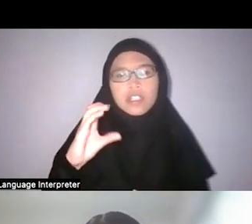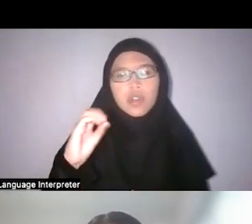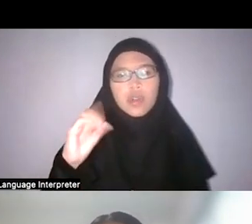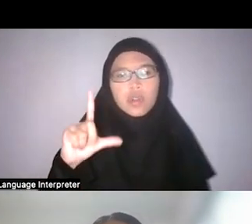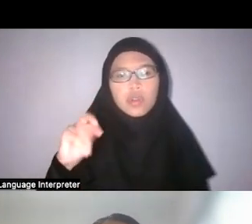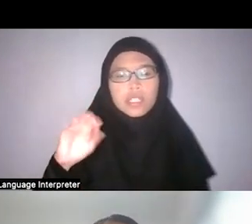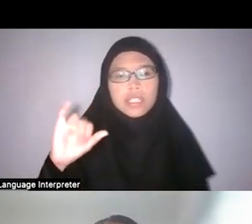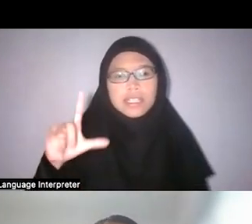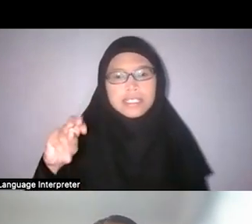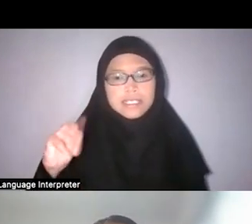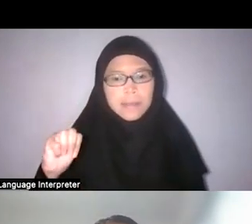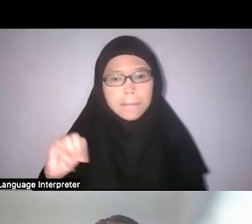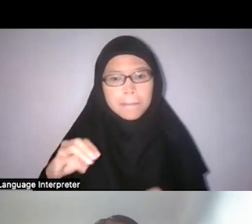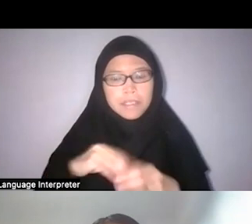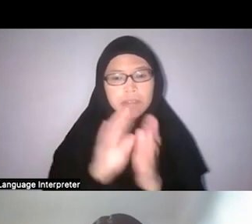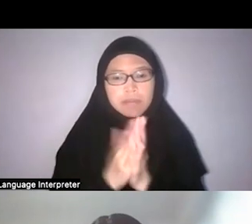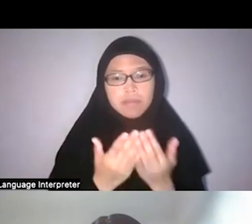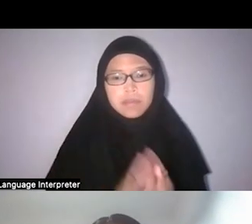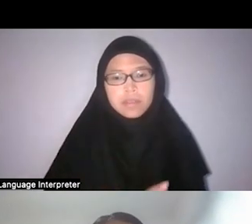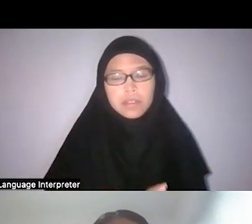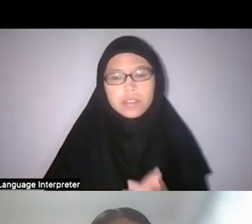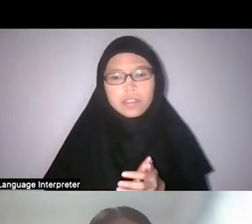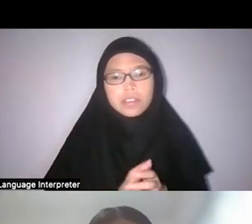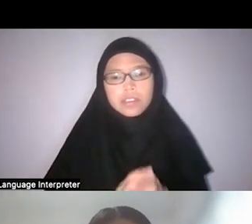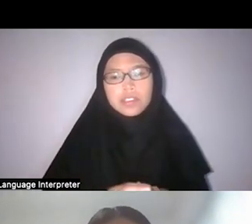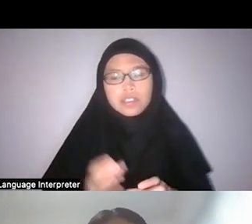played the role of crafting and arranging things,